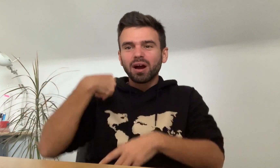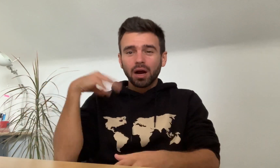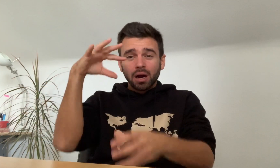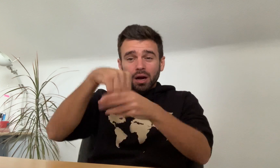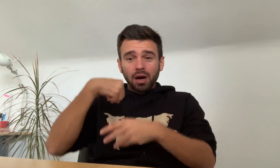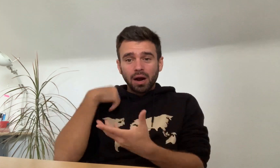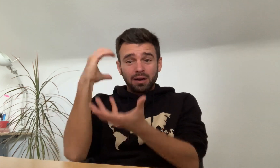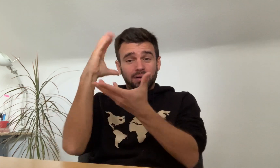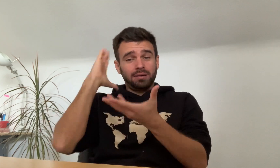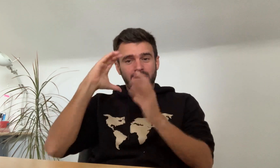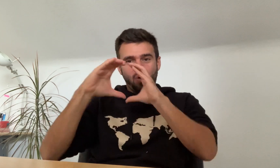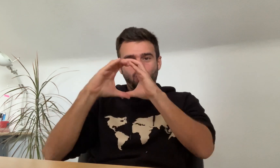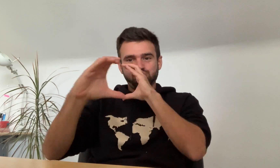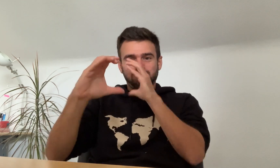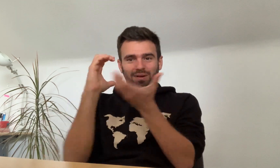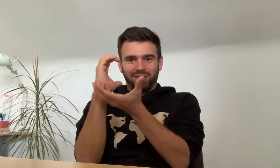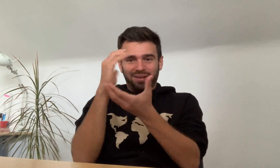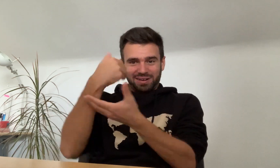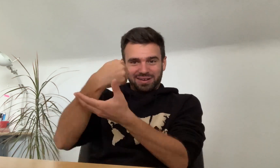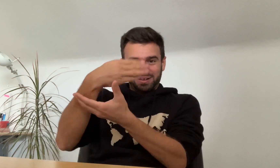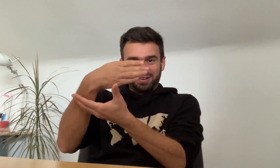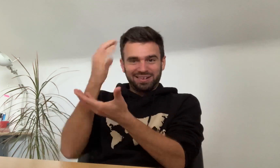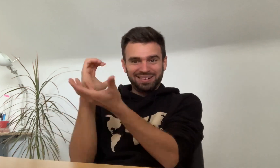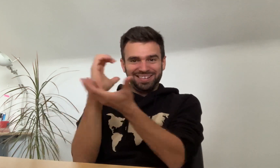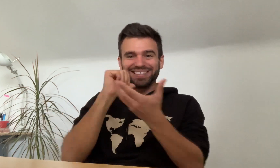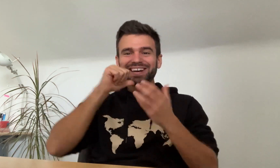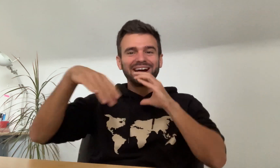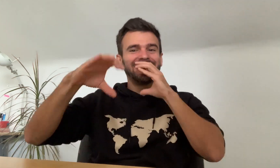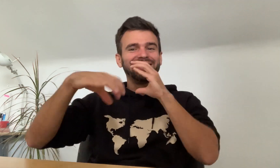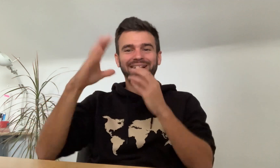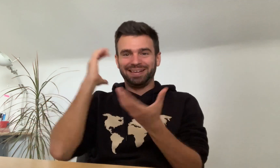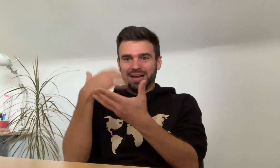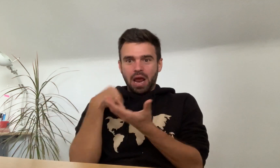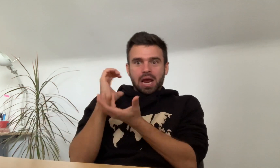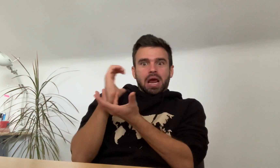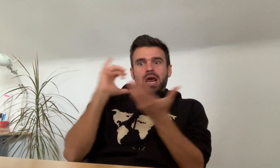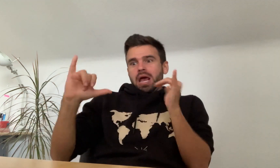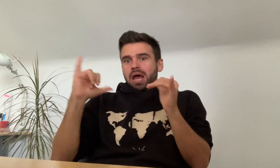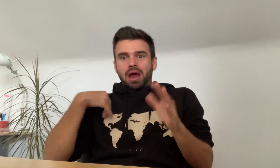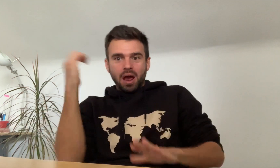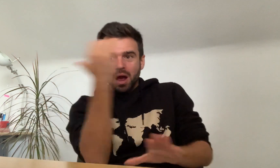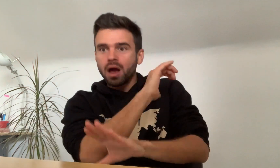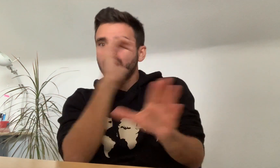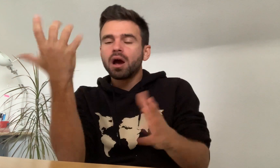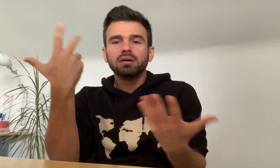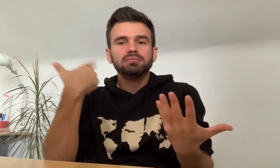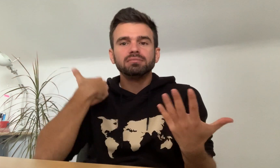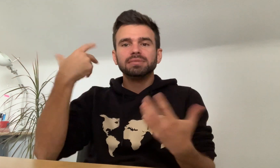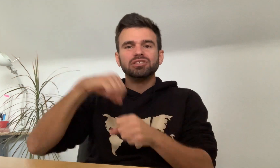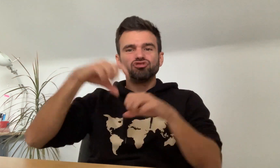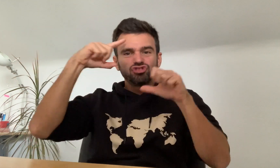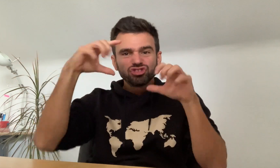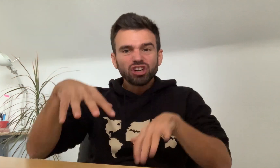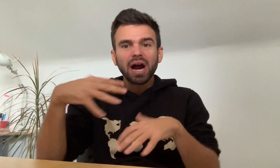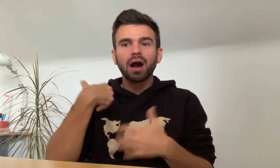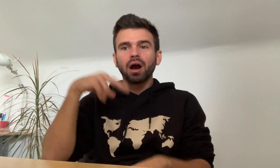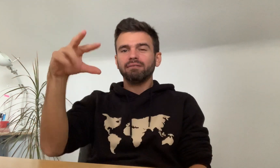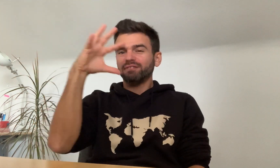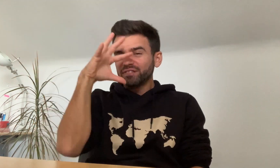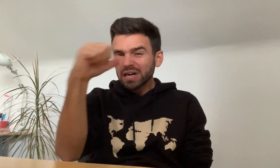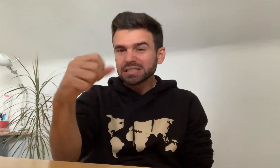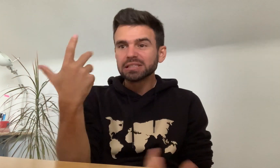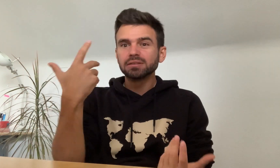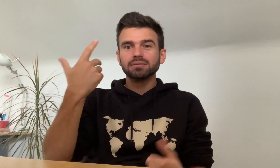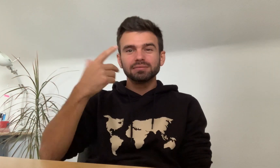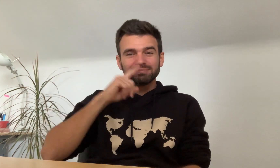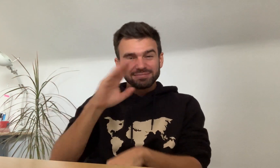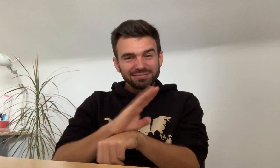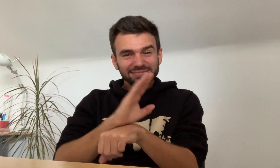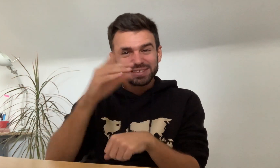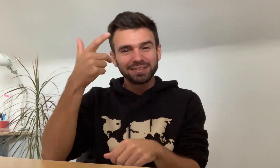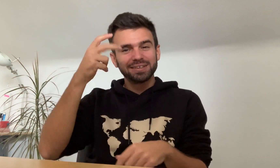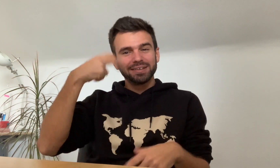I had a big video camera and I was in shock and fascinated by everything.